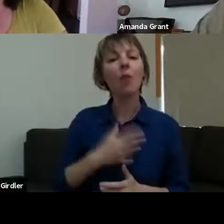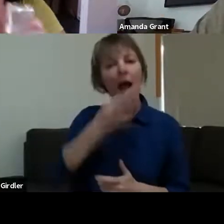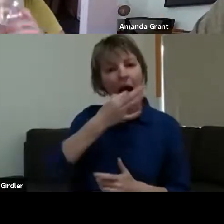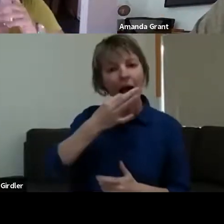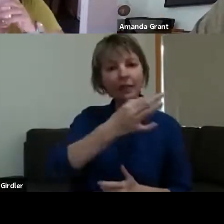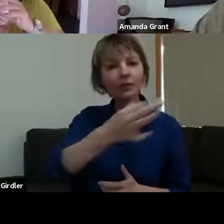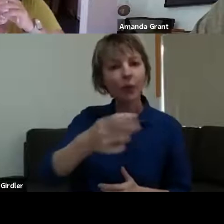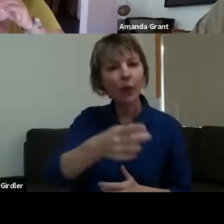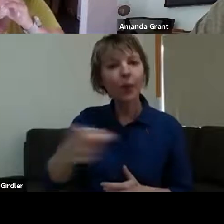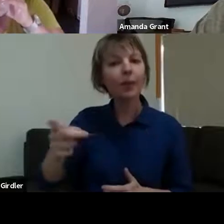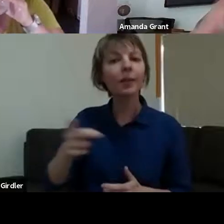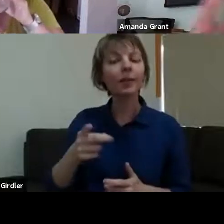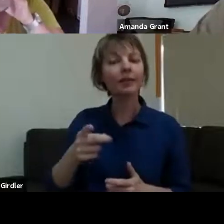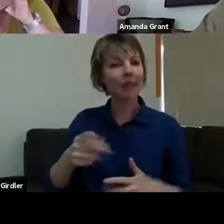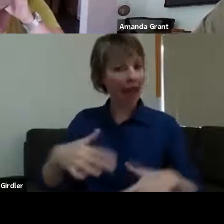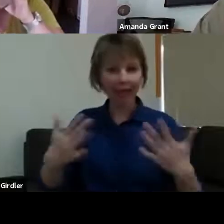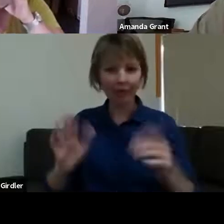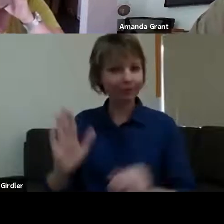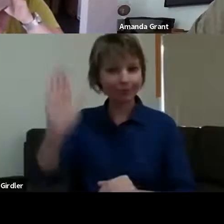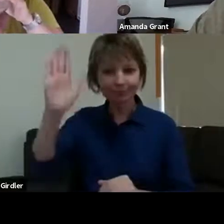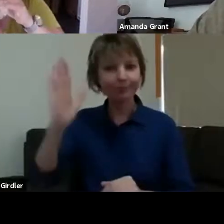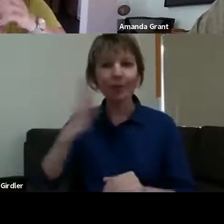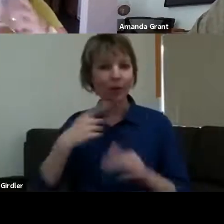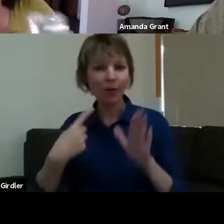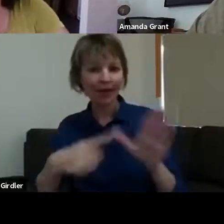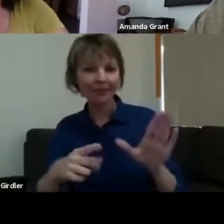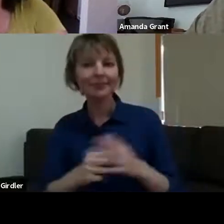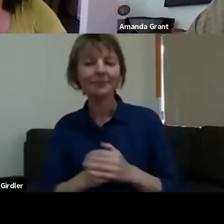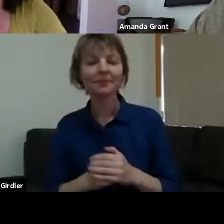whichever one wants to answer first - we sort of got together a little